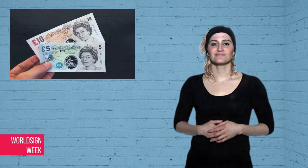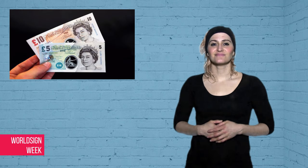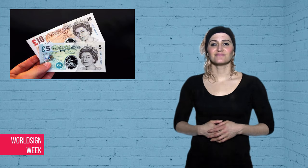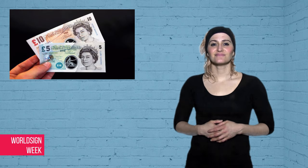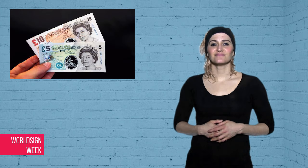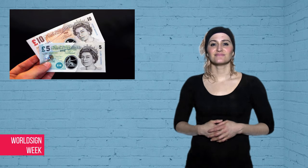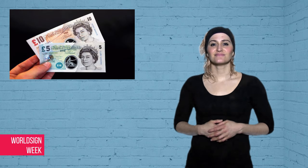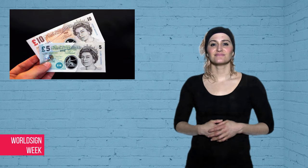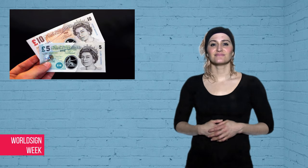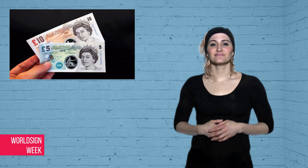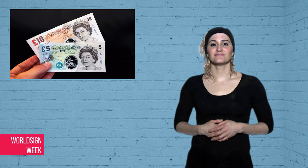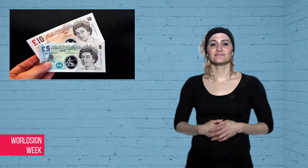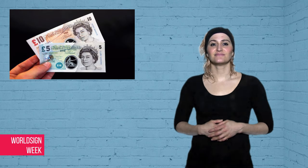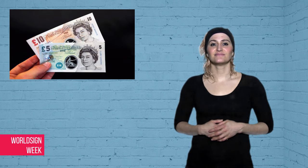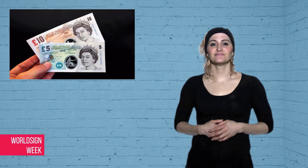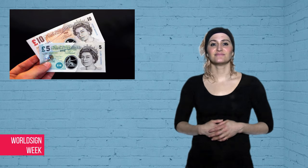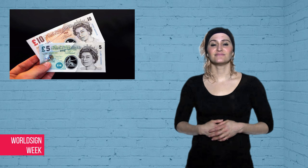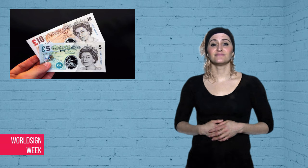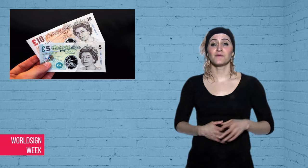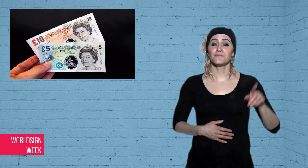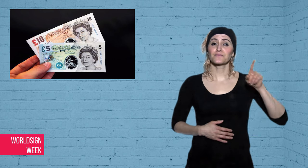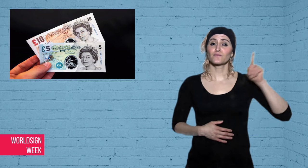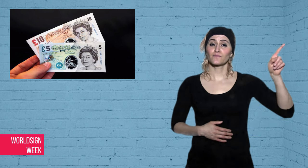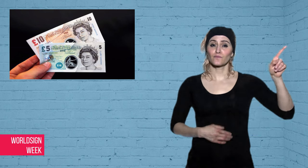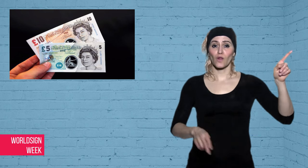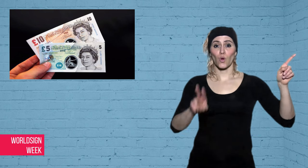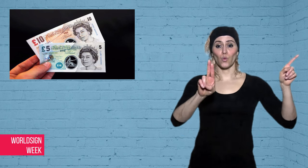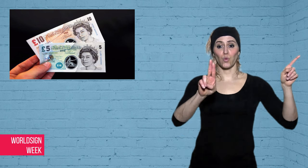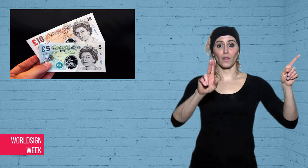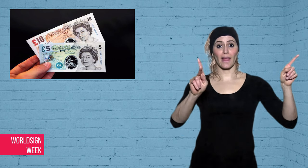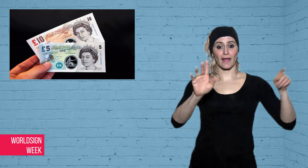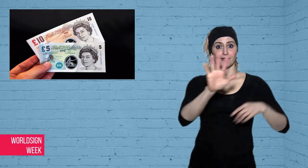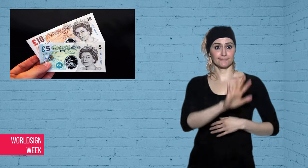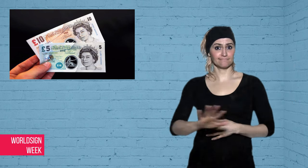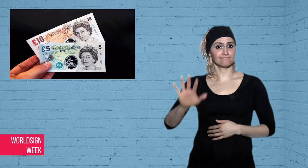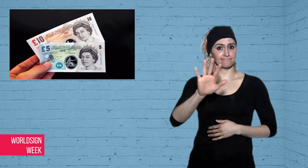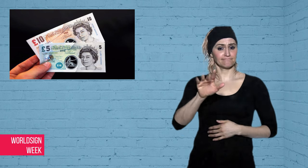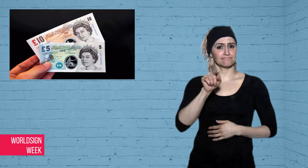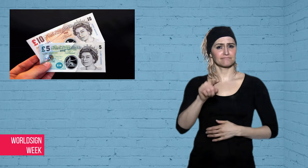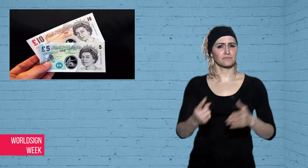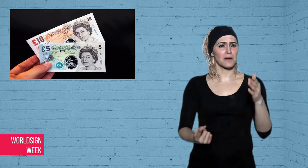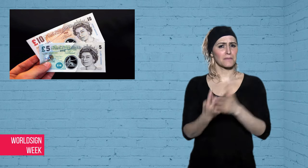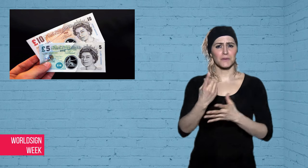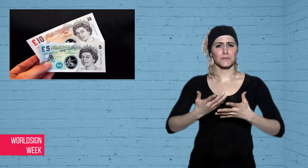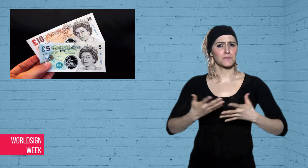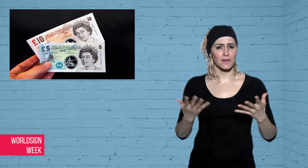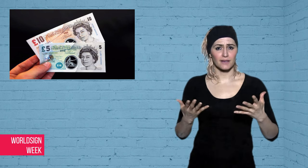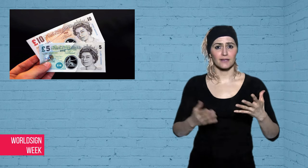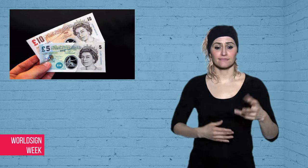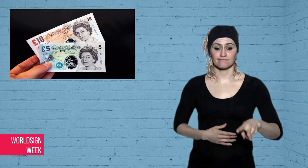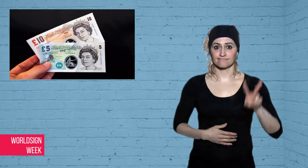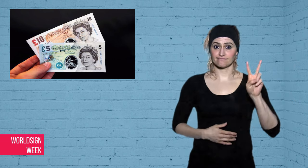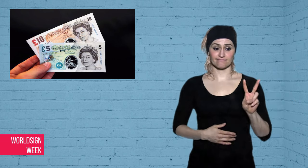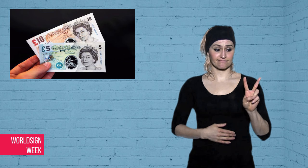Dawn: A hearing couple is scamming